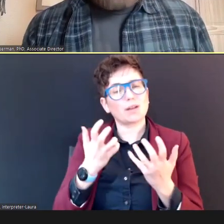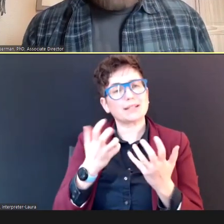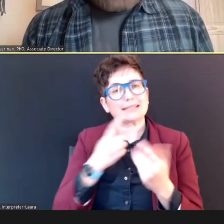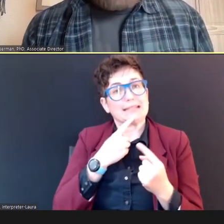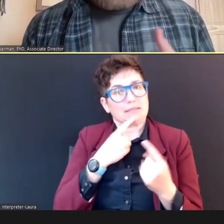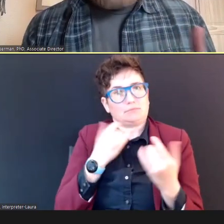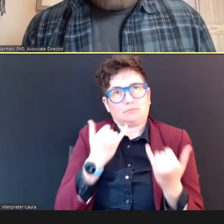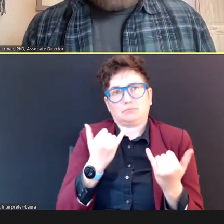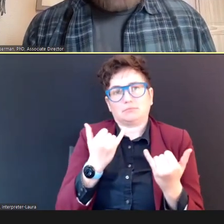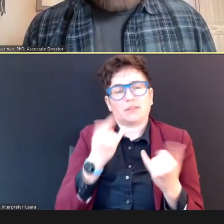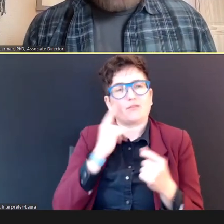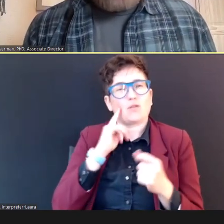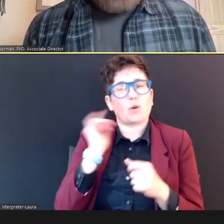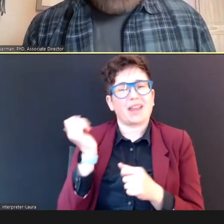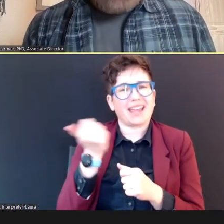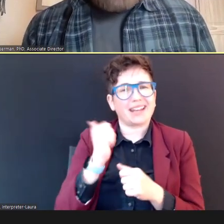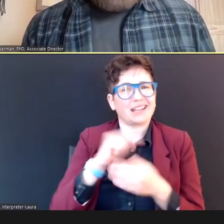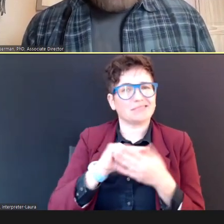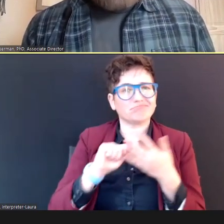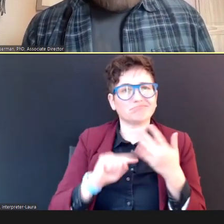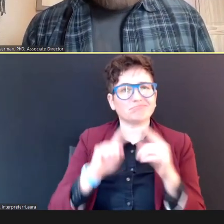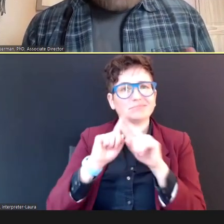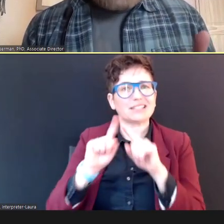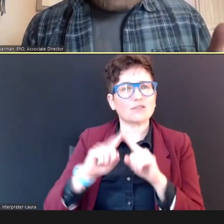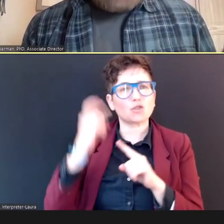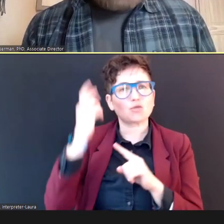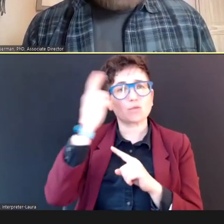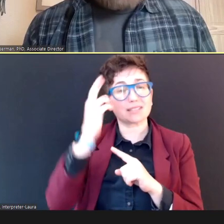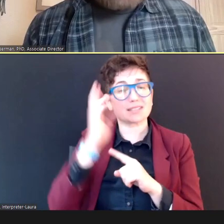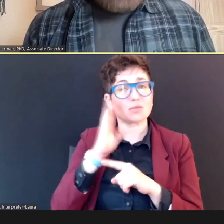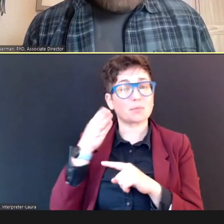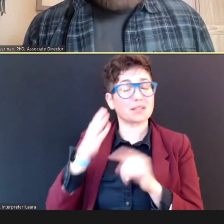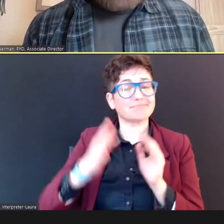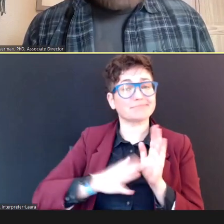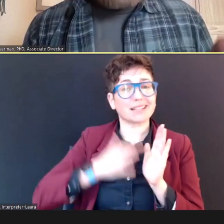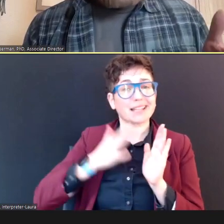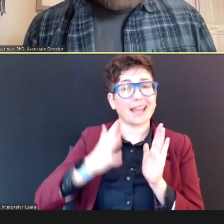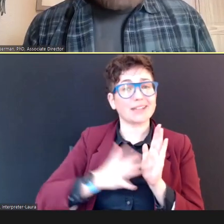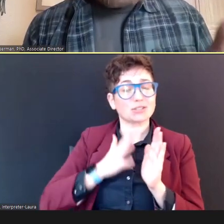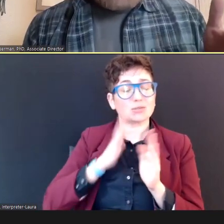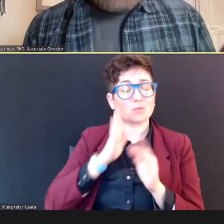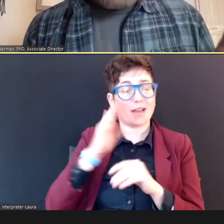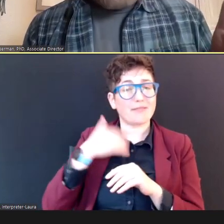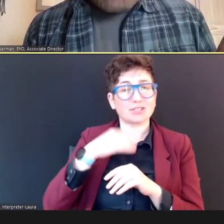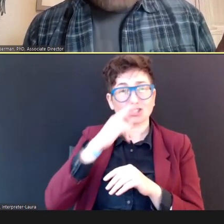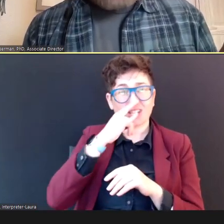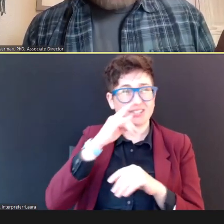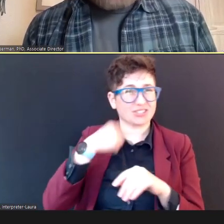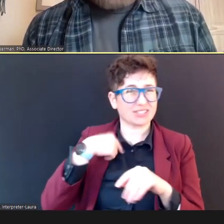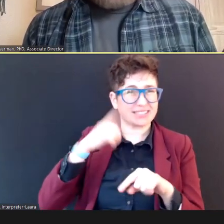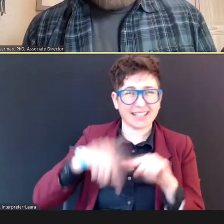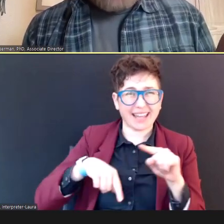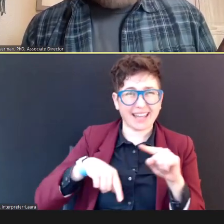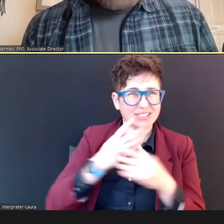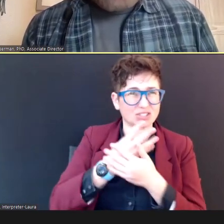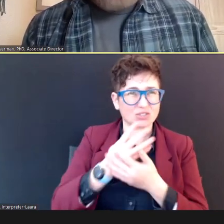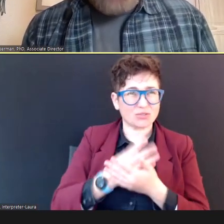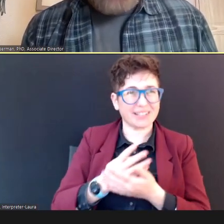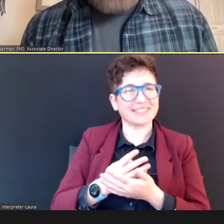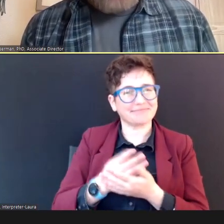There will be an occasional child, that you just can't manage to screen, as we have already alluded to; and after you've tried